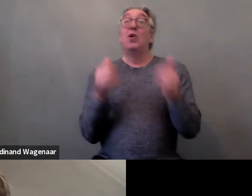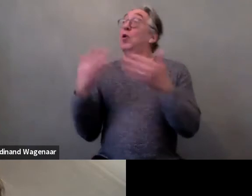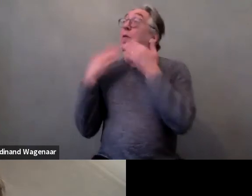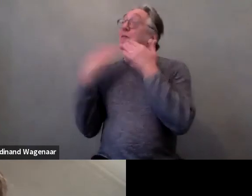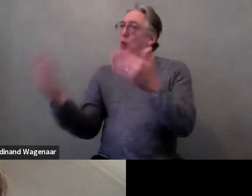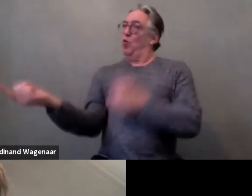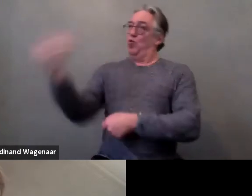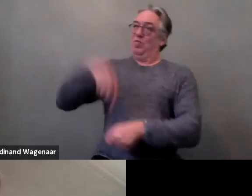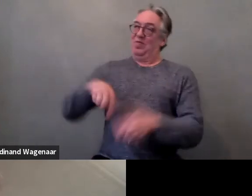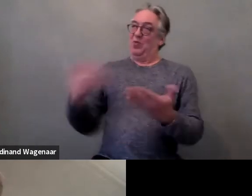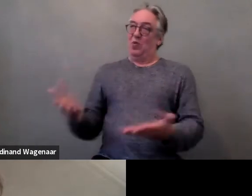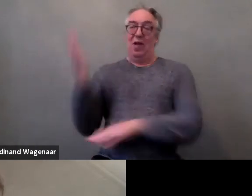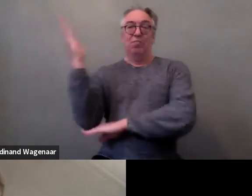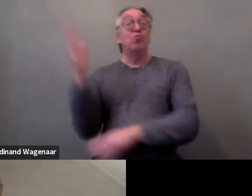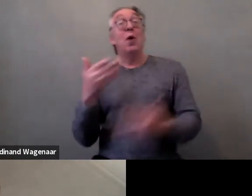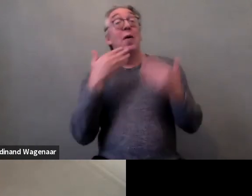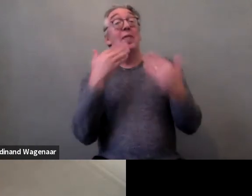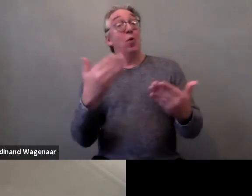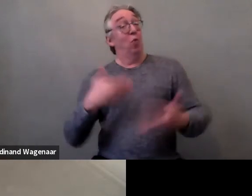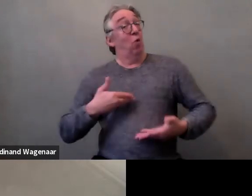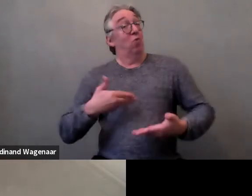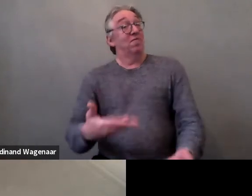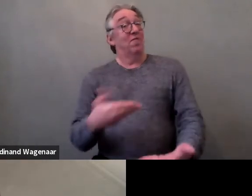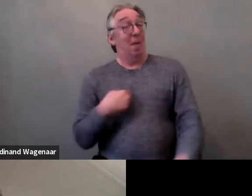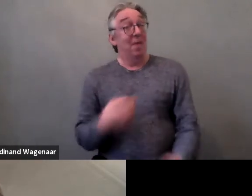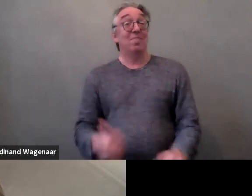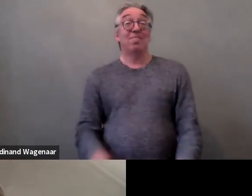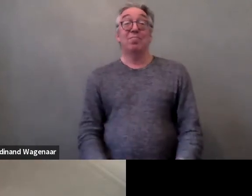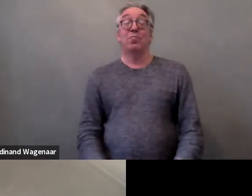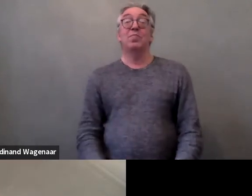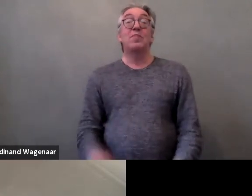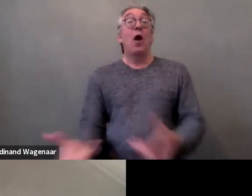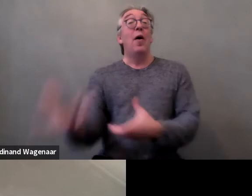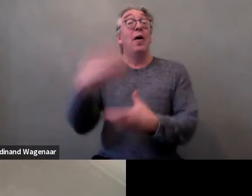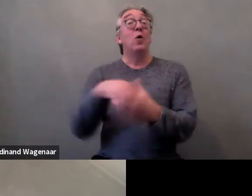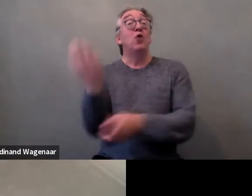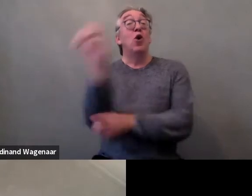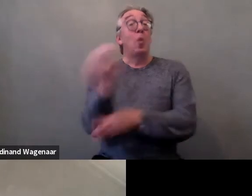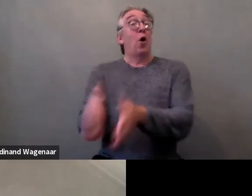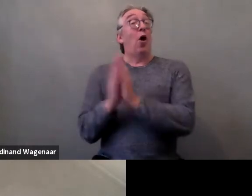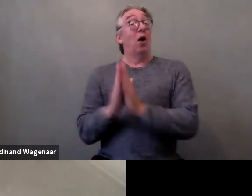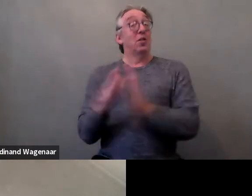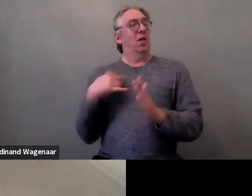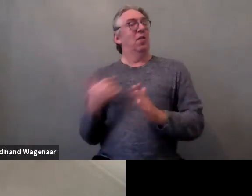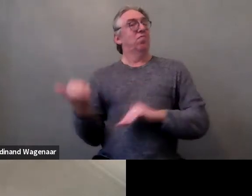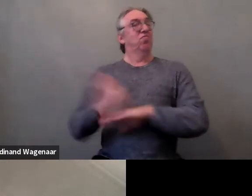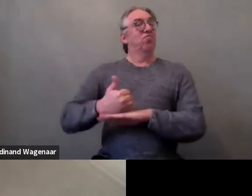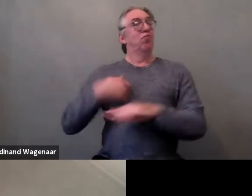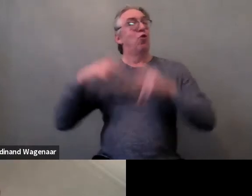Thank you for allowing me to be here. Inclusion Europe asked me to do a research about Life After Violence